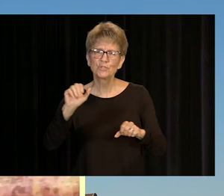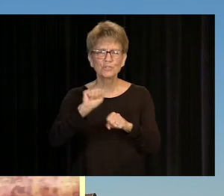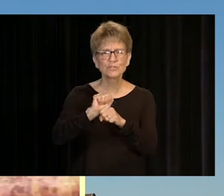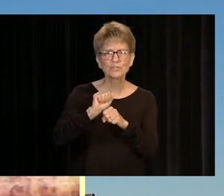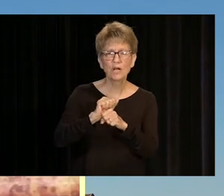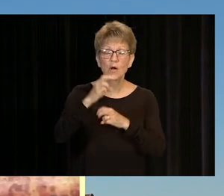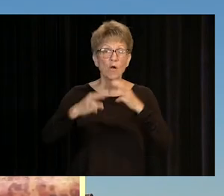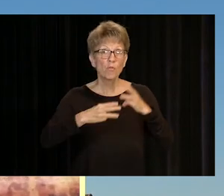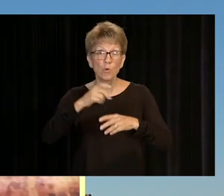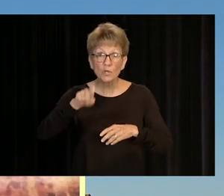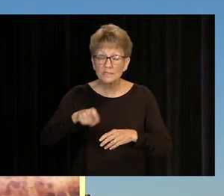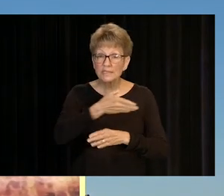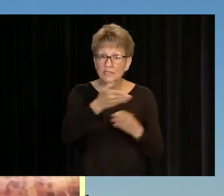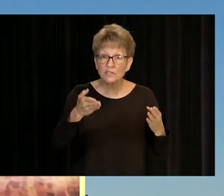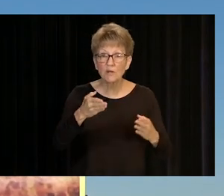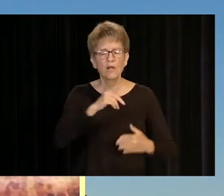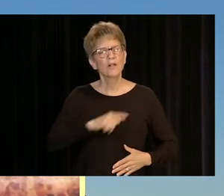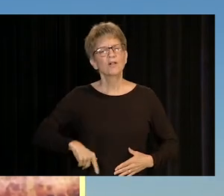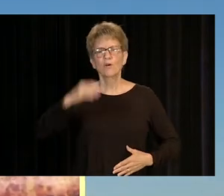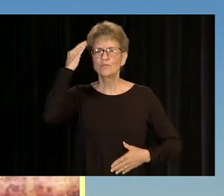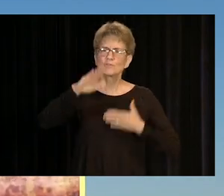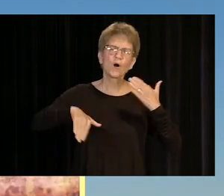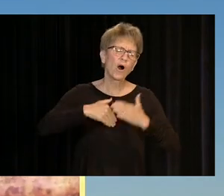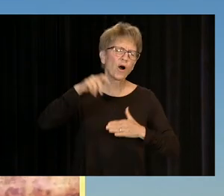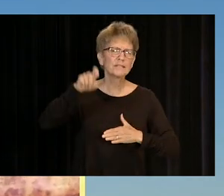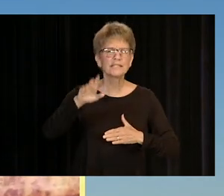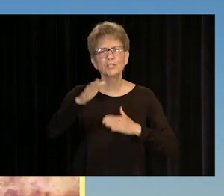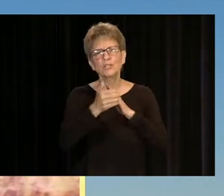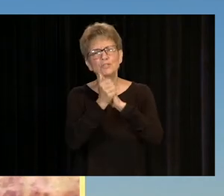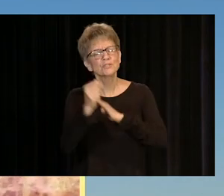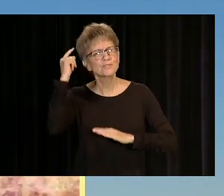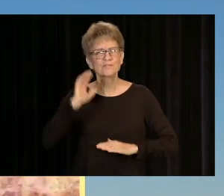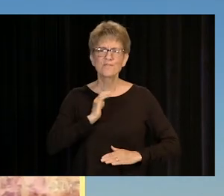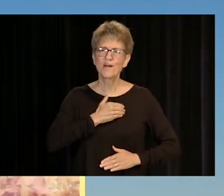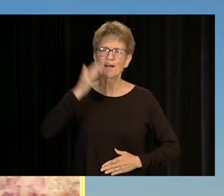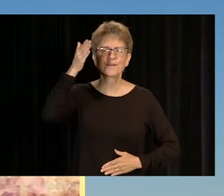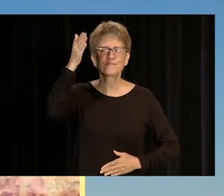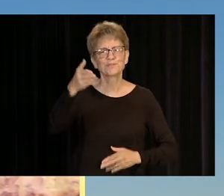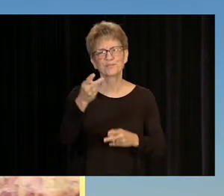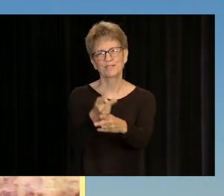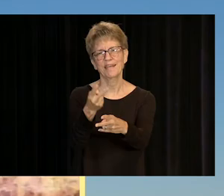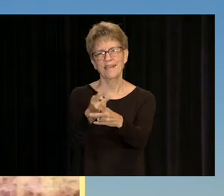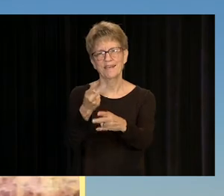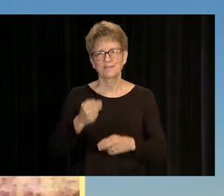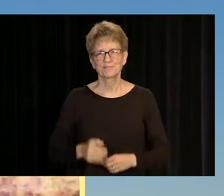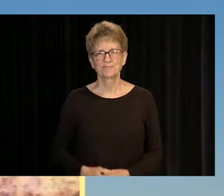GET OUT THERE AND DO YOUR THING, THE WORLD NEEDS YOU, LORD KNOWS WE ALL NEED YOU. GET OUT THERE AND DO IT, TAKE CARE.